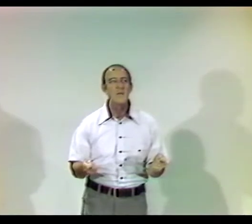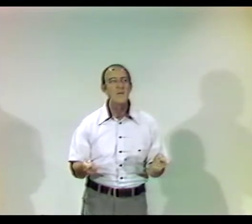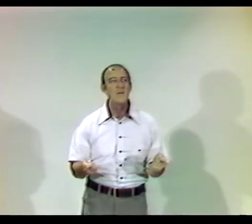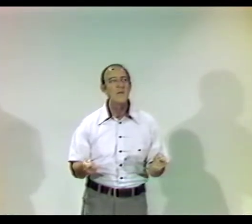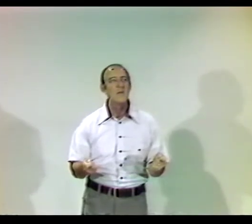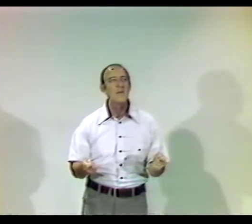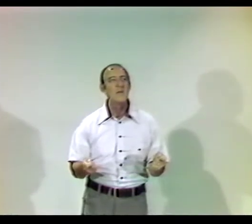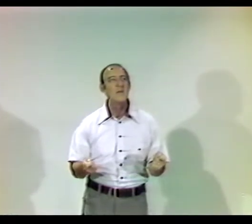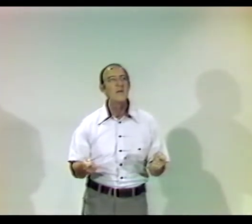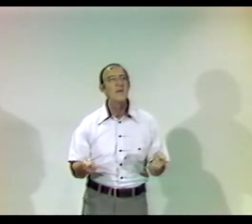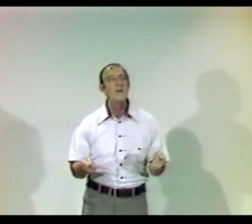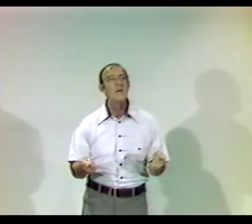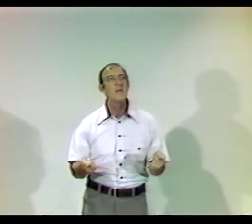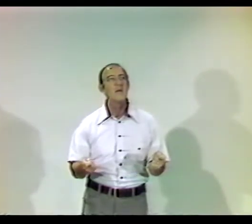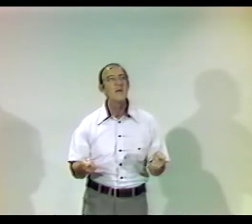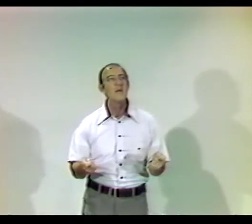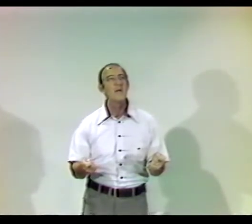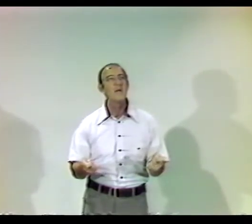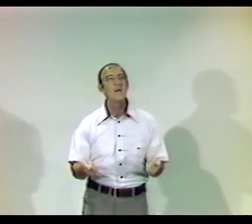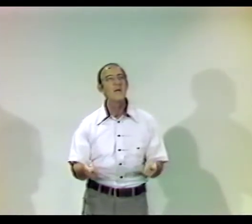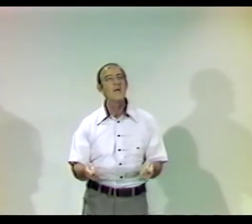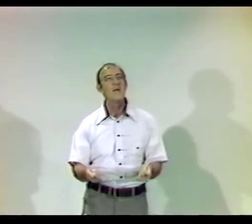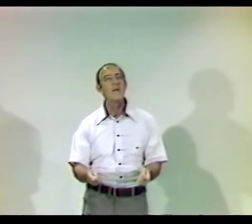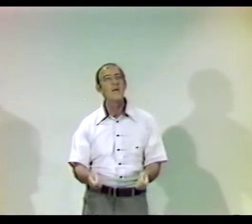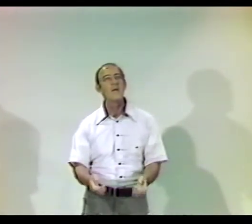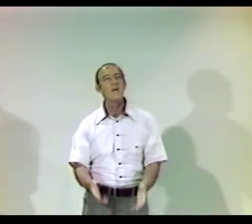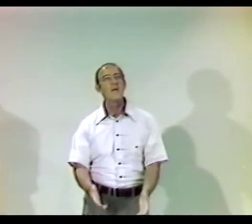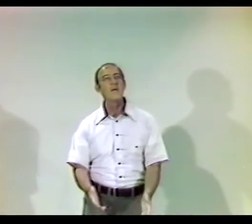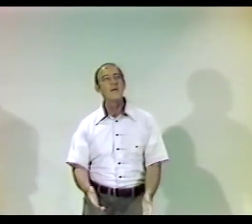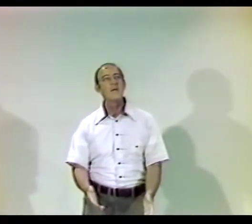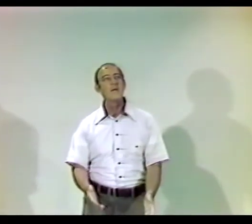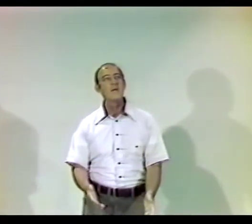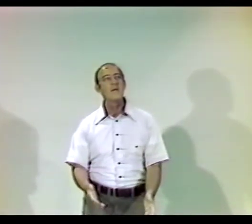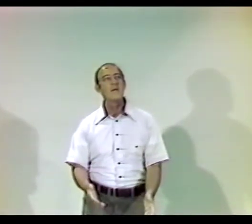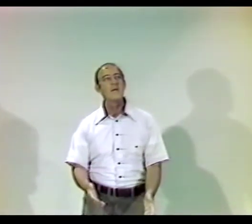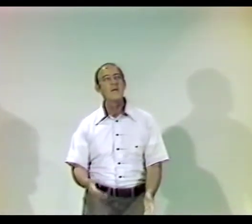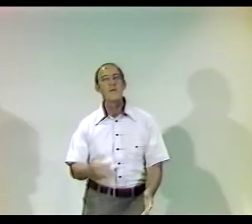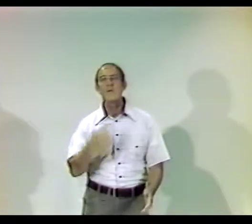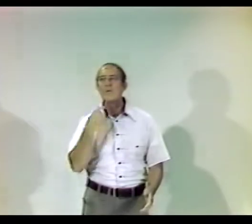I STOP THE HORSES AND LOOK OUT.